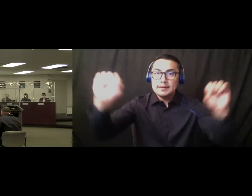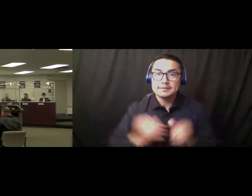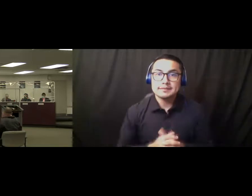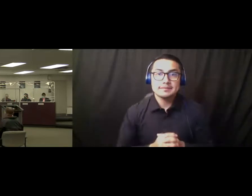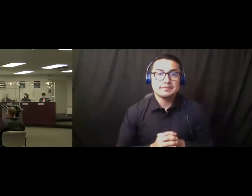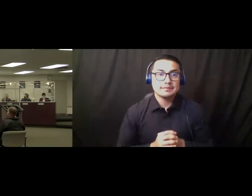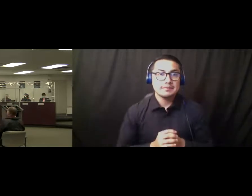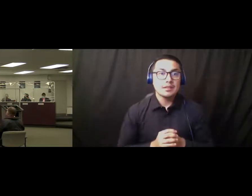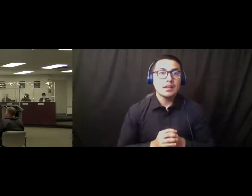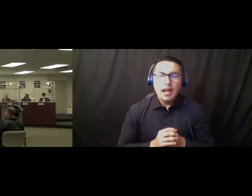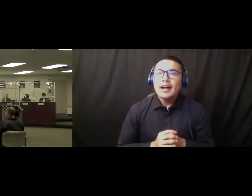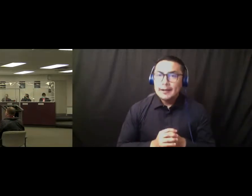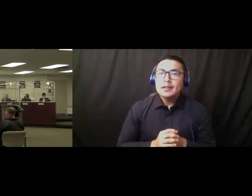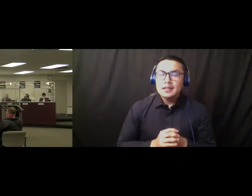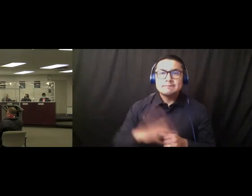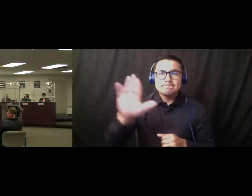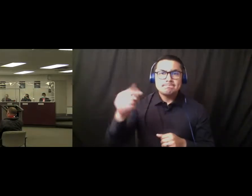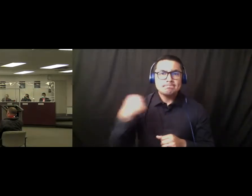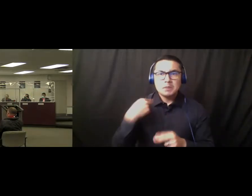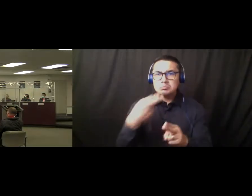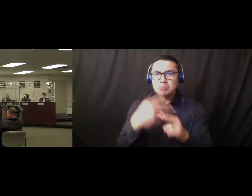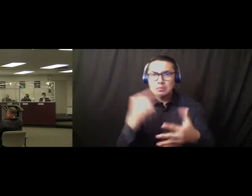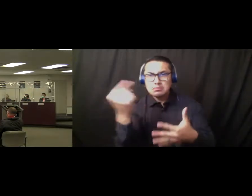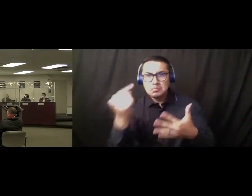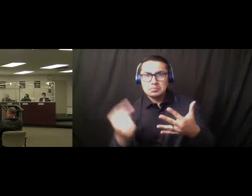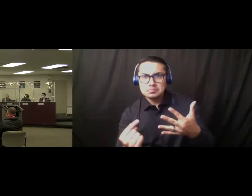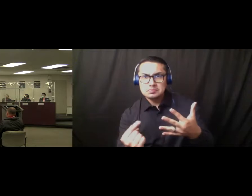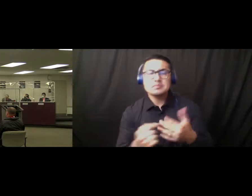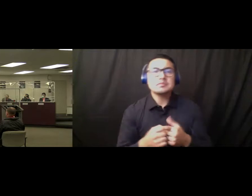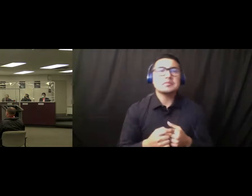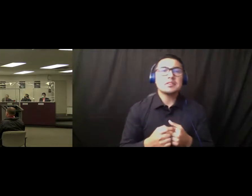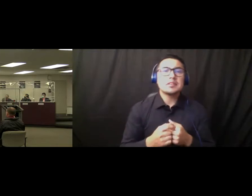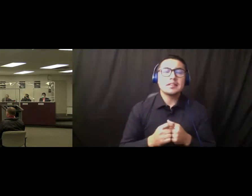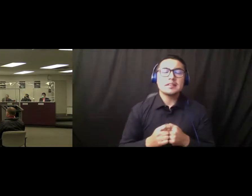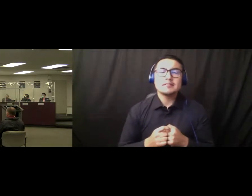Ah, just a couple of quick items um, to reinforce-reinforce what uh,